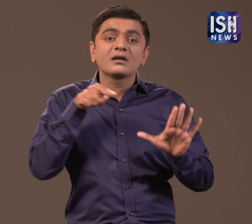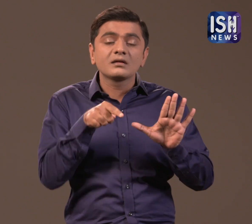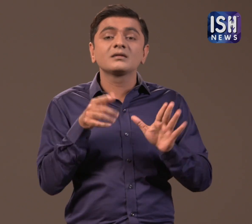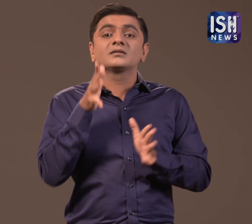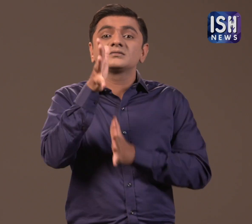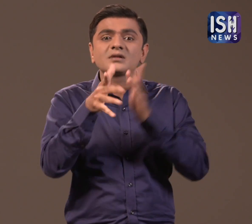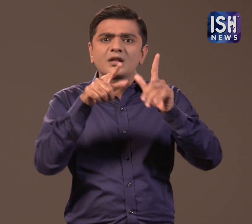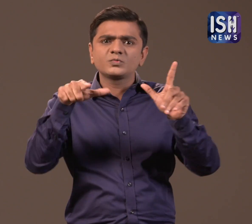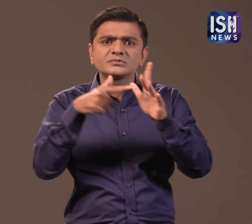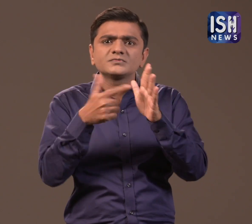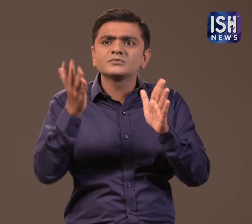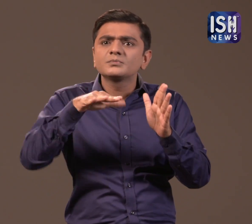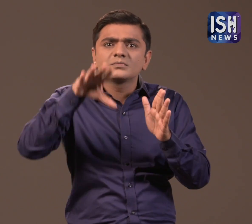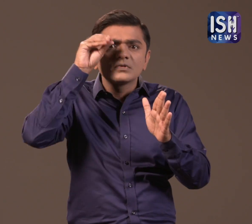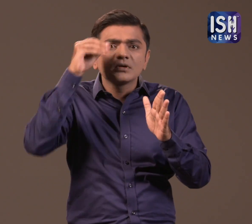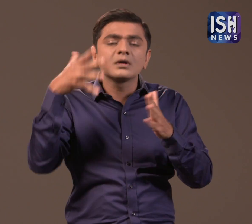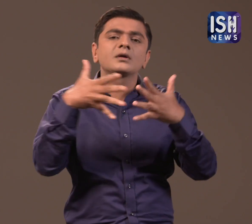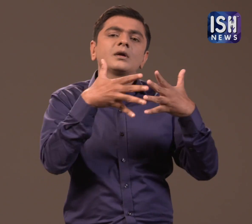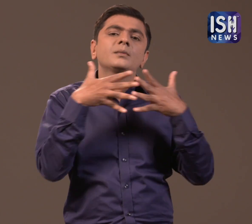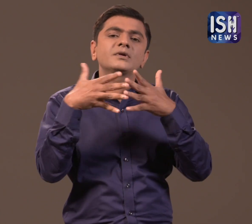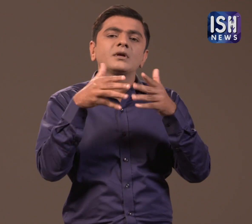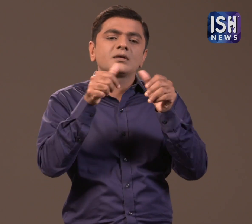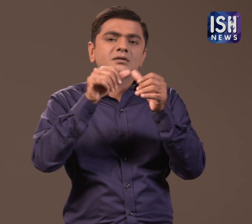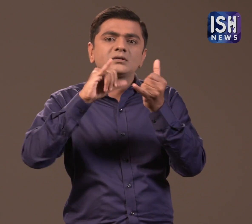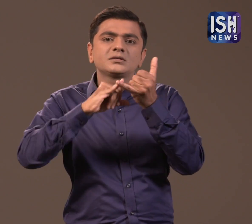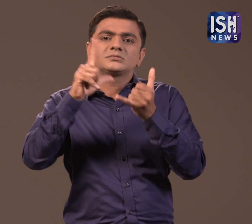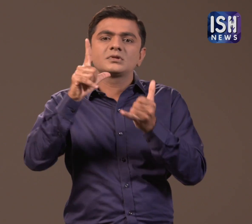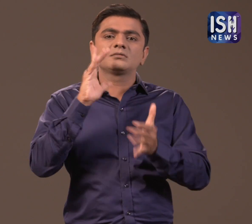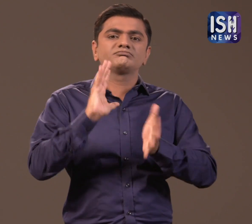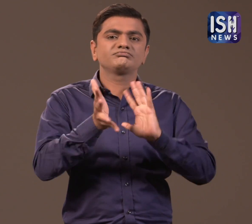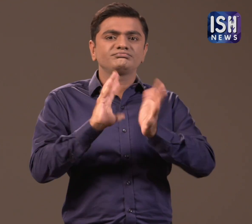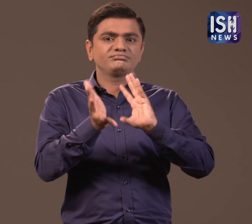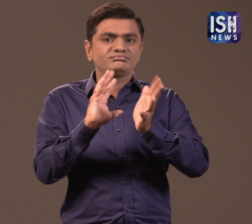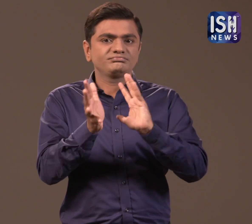This is why she is learning American Sign Language (ASL).